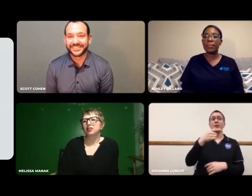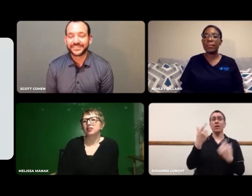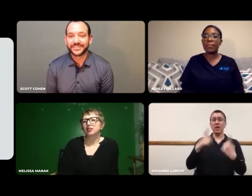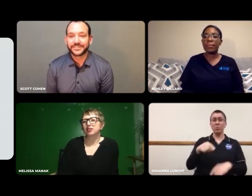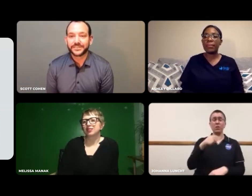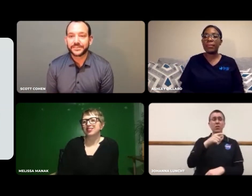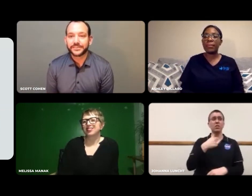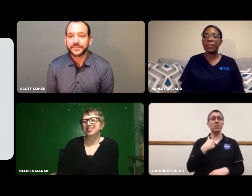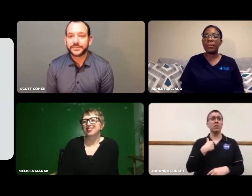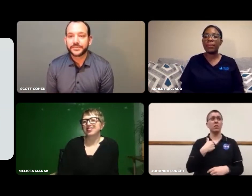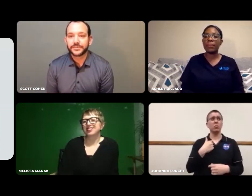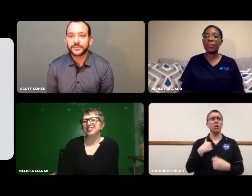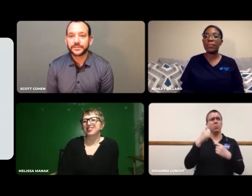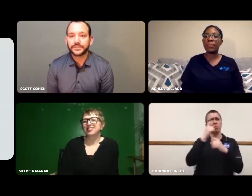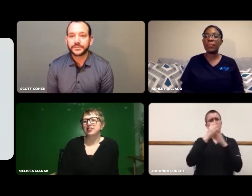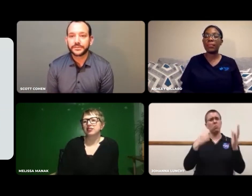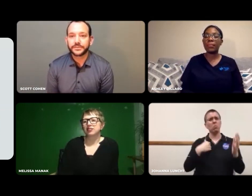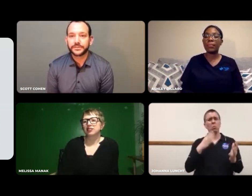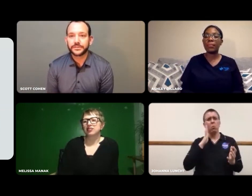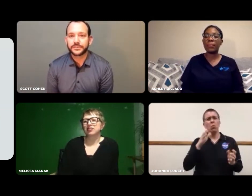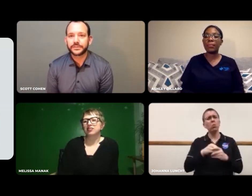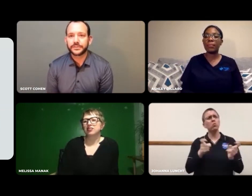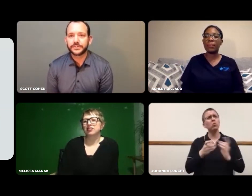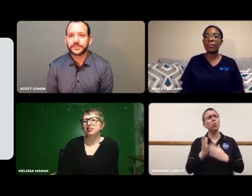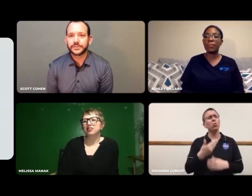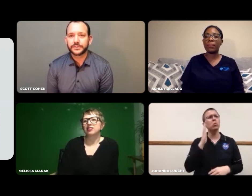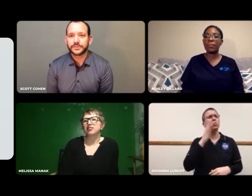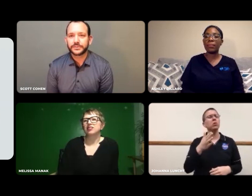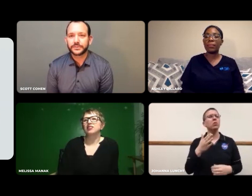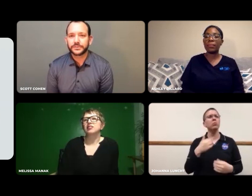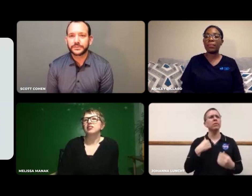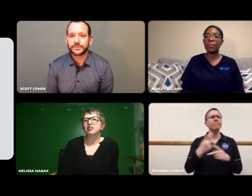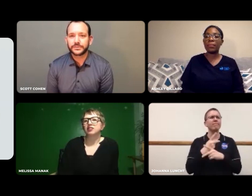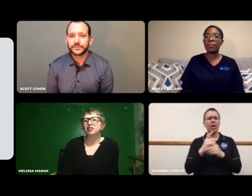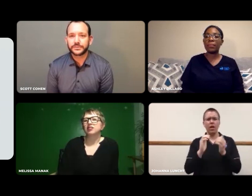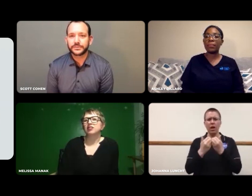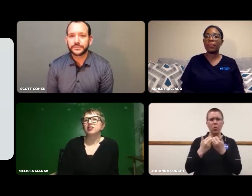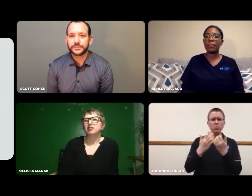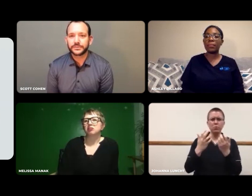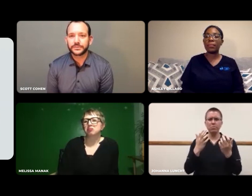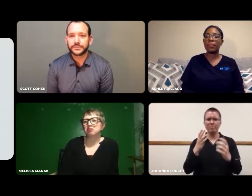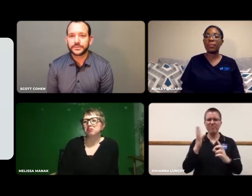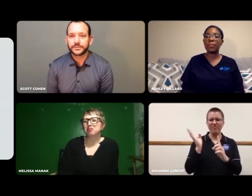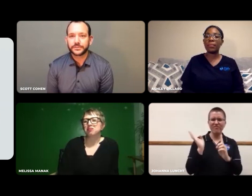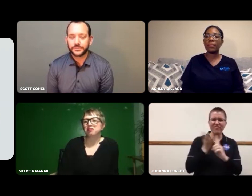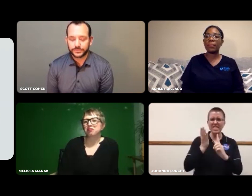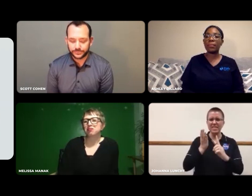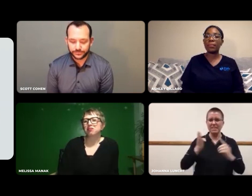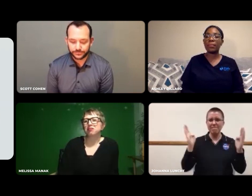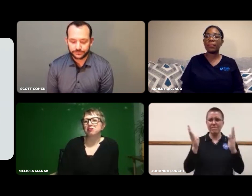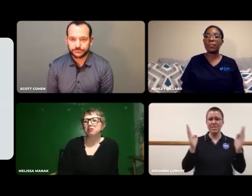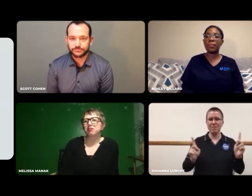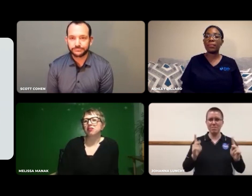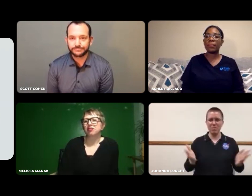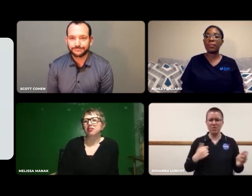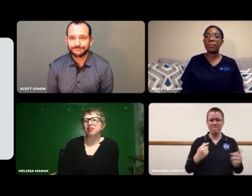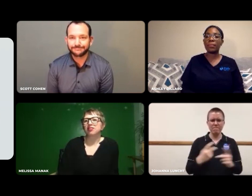I always saw myself in the control room but couldn't figure out how to convince people.